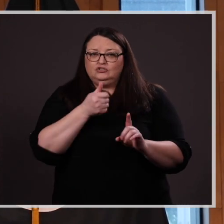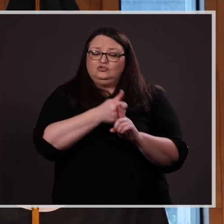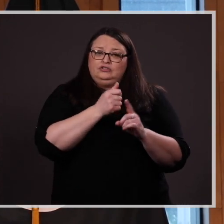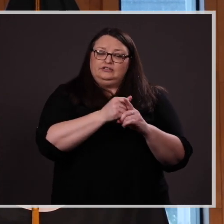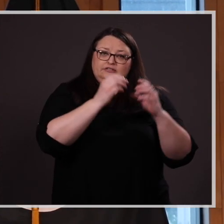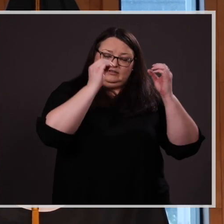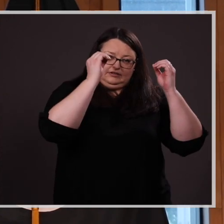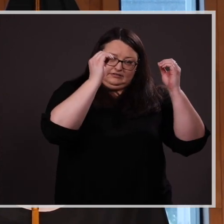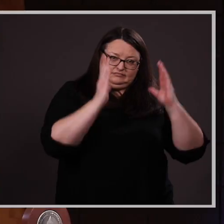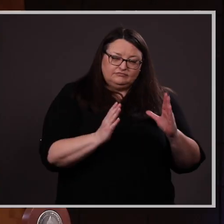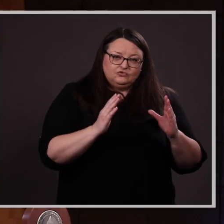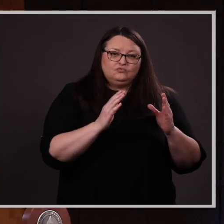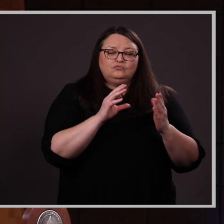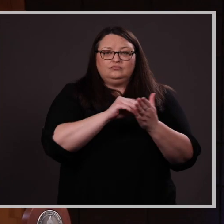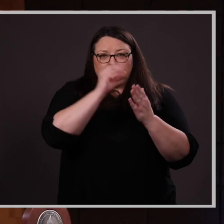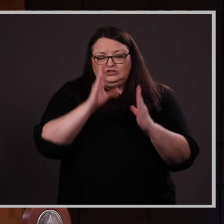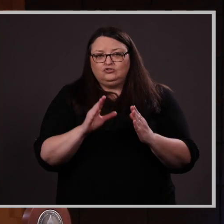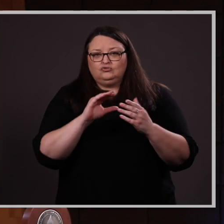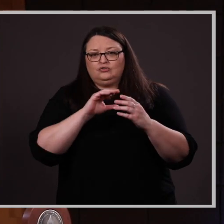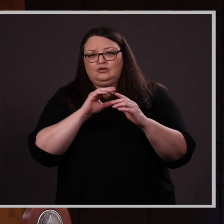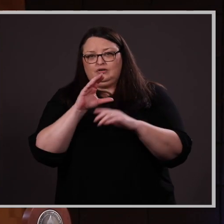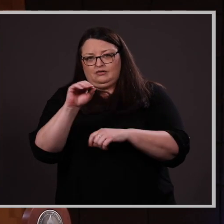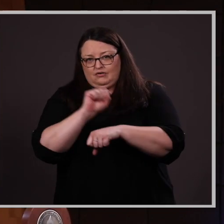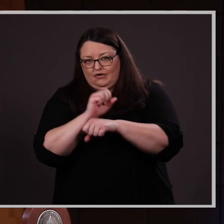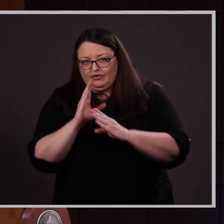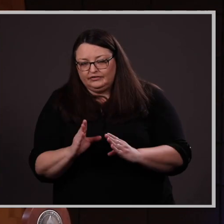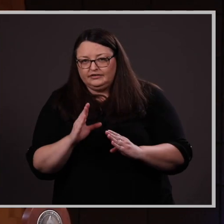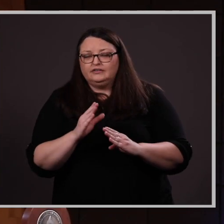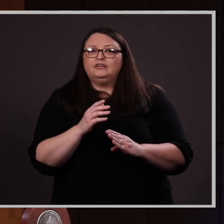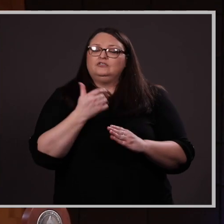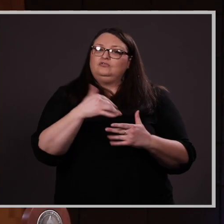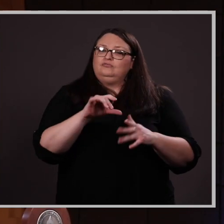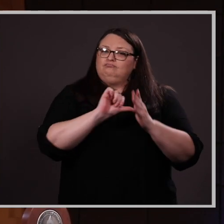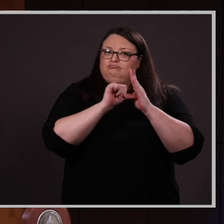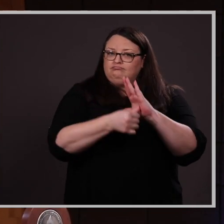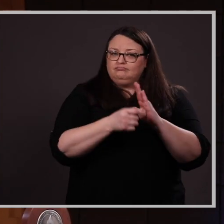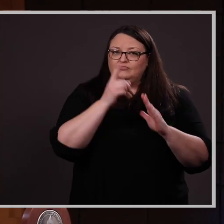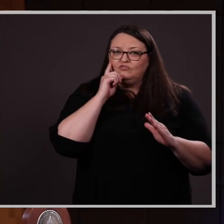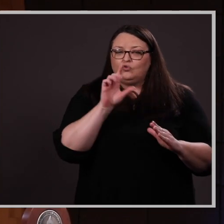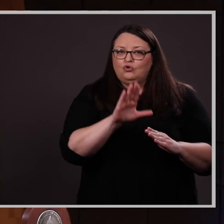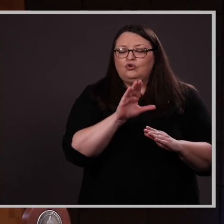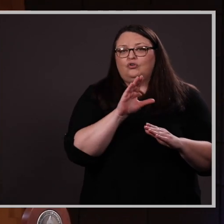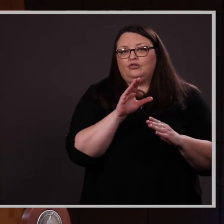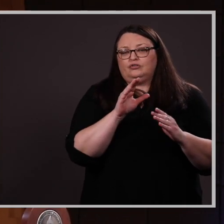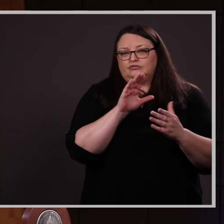and colleague. Specifically, she has been exemplary for her scholarly activity at UNO.